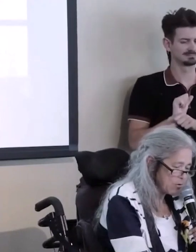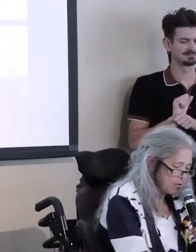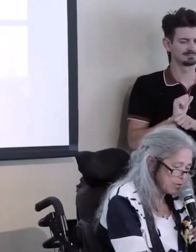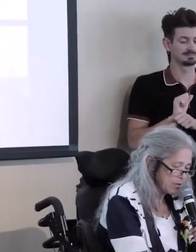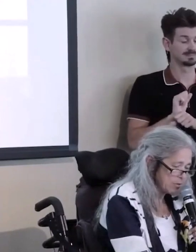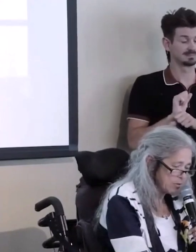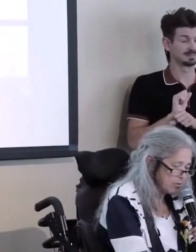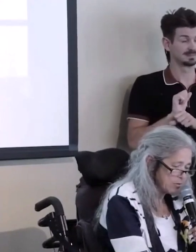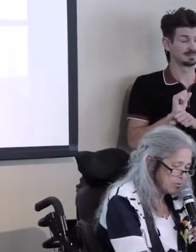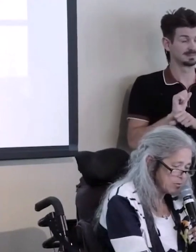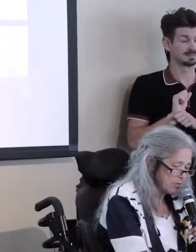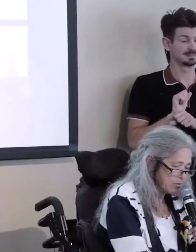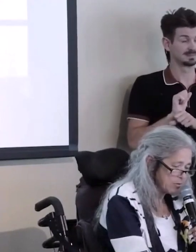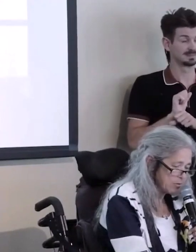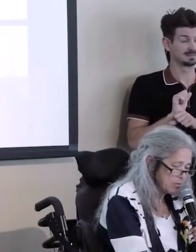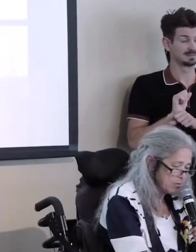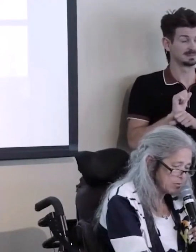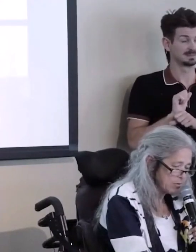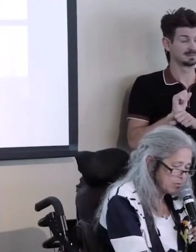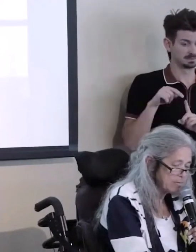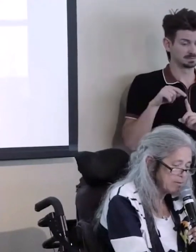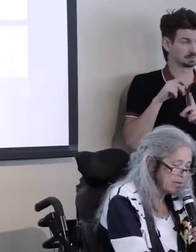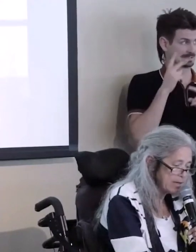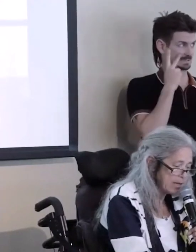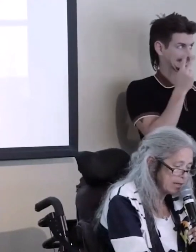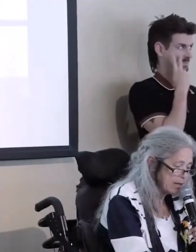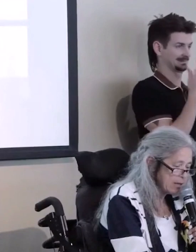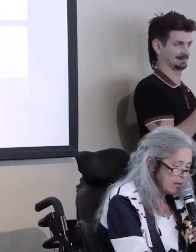that goes through today in enforcement of ADA.